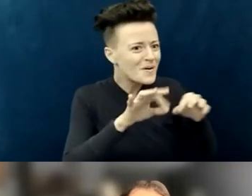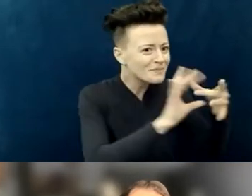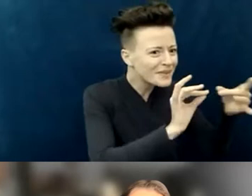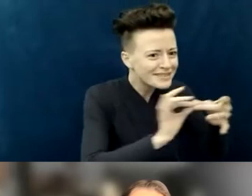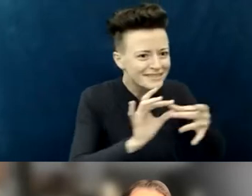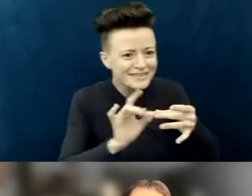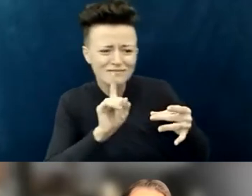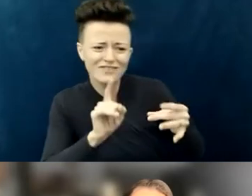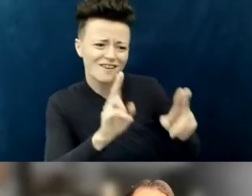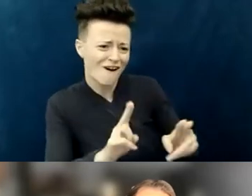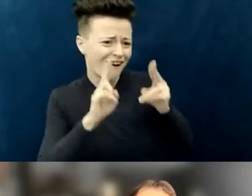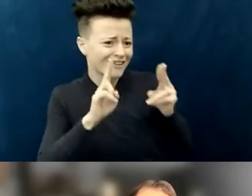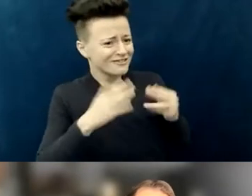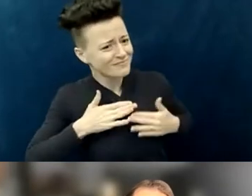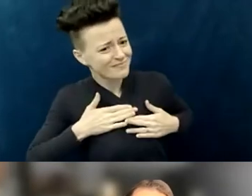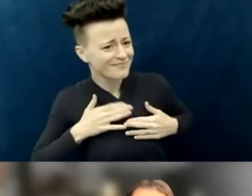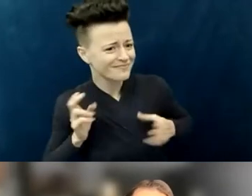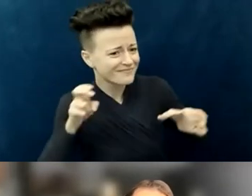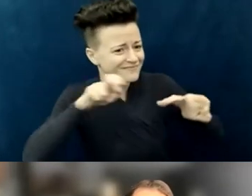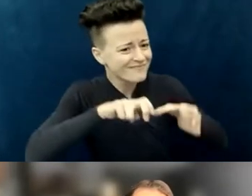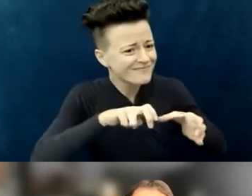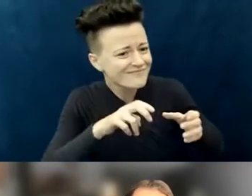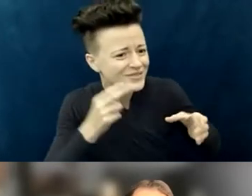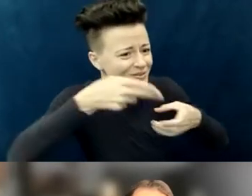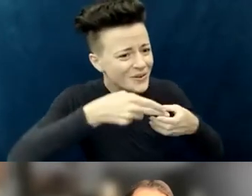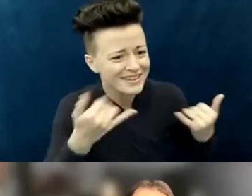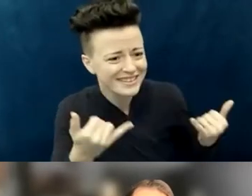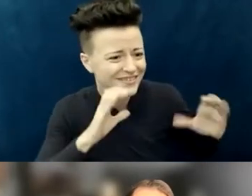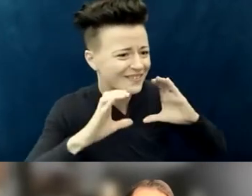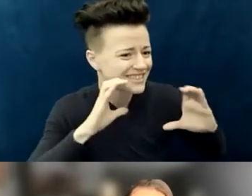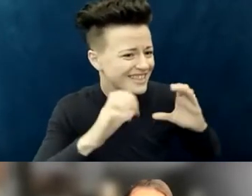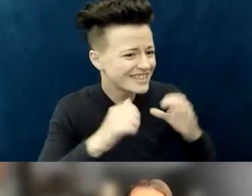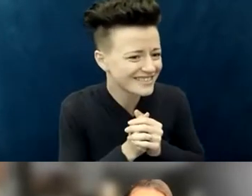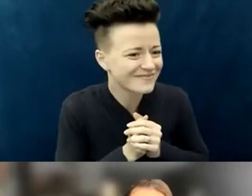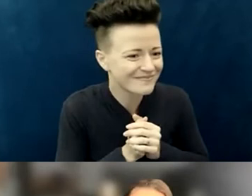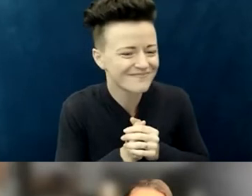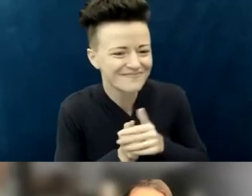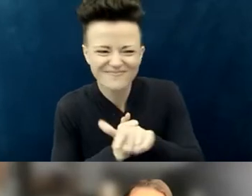to be a part of this conversation. Thank you, Victoria; it's good to be with you.